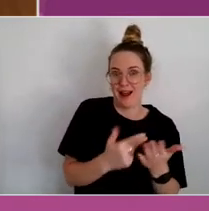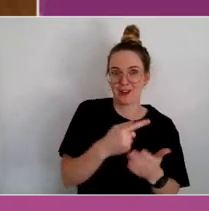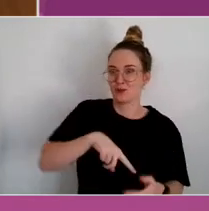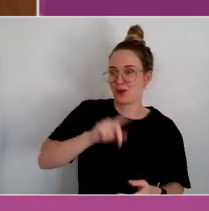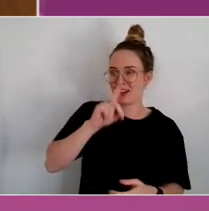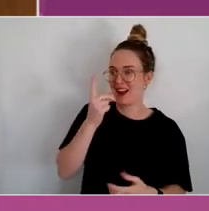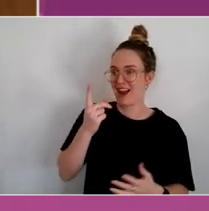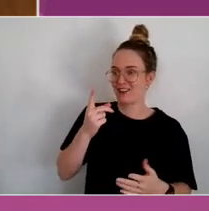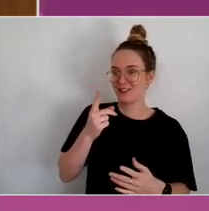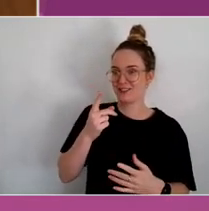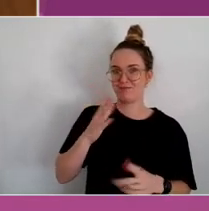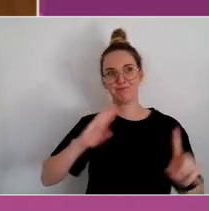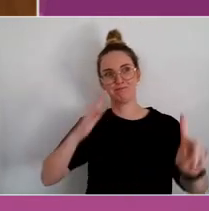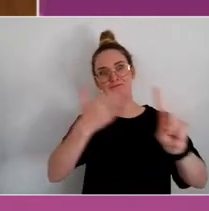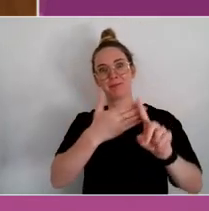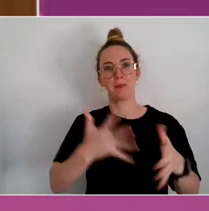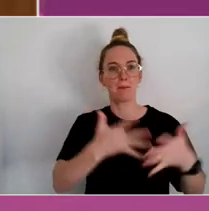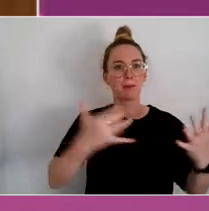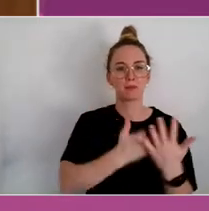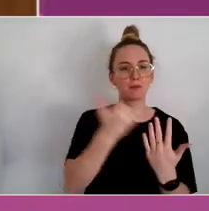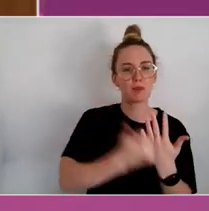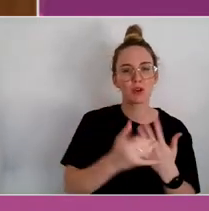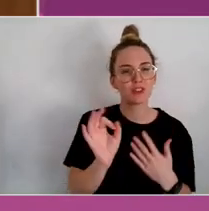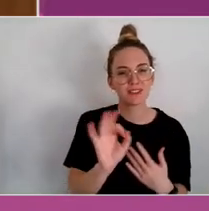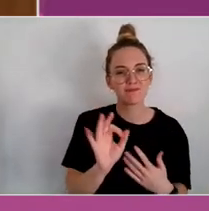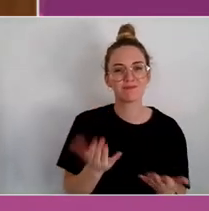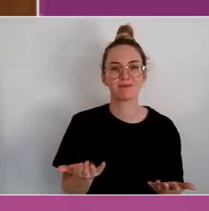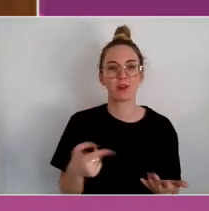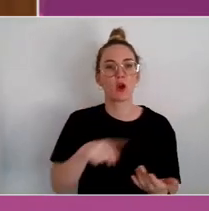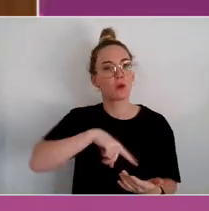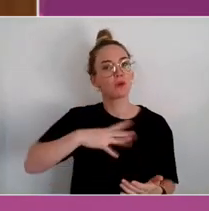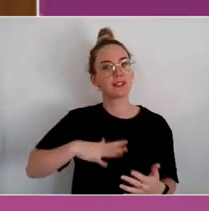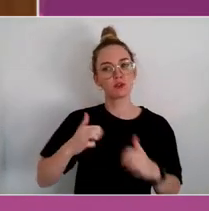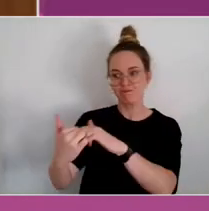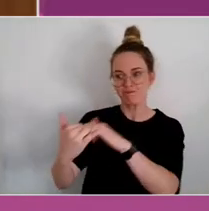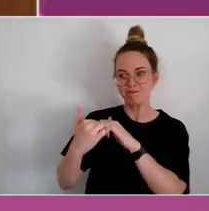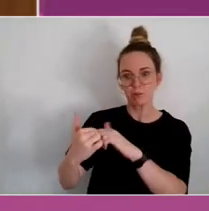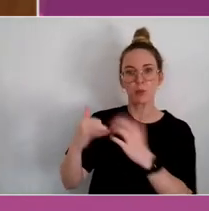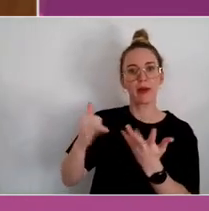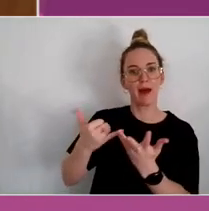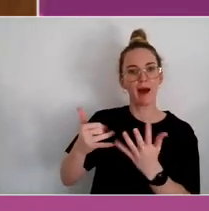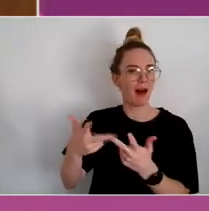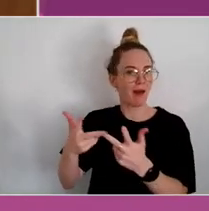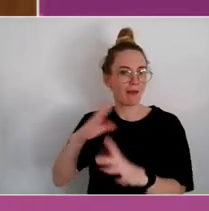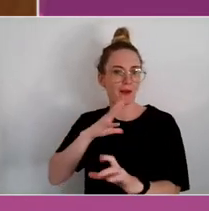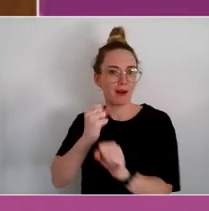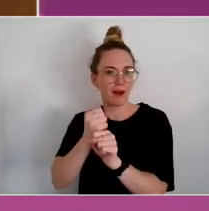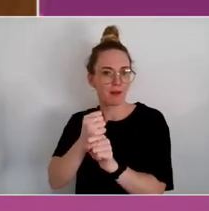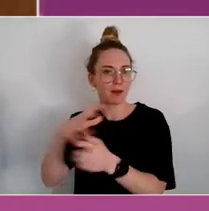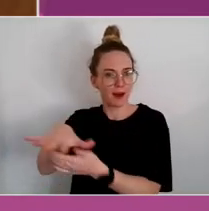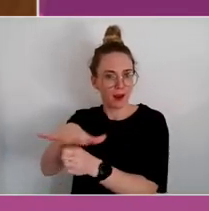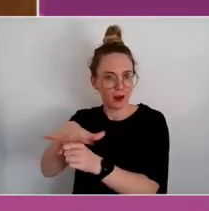So we need - we need to work with other sectors but it's very difficult to work with health.